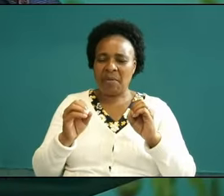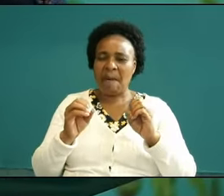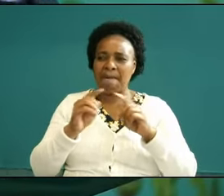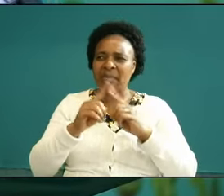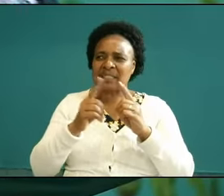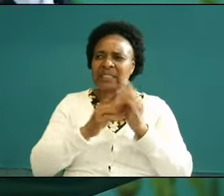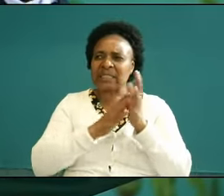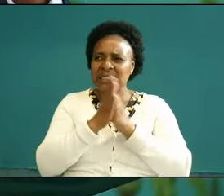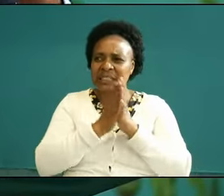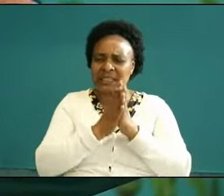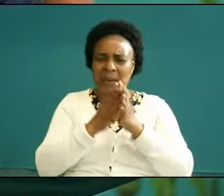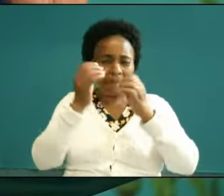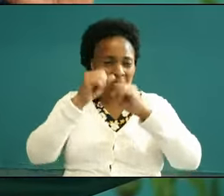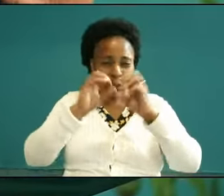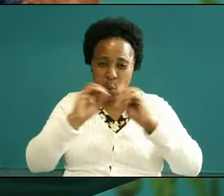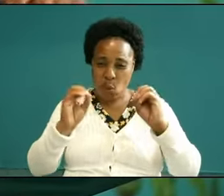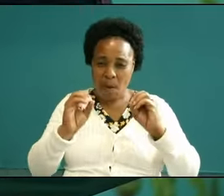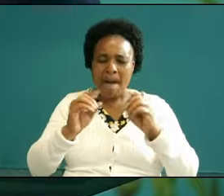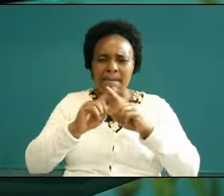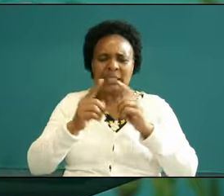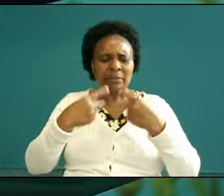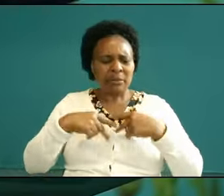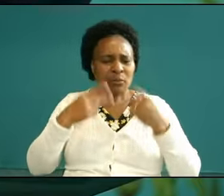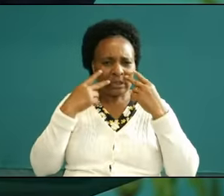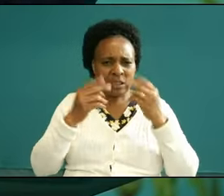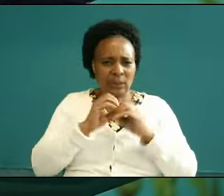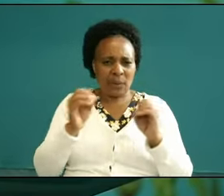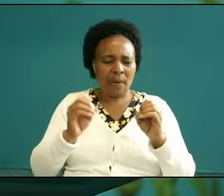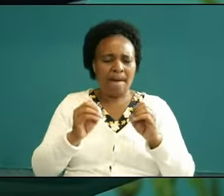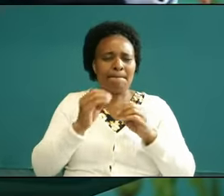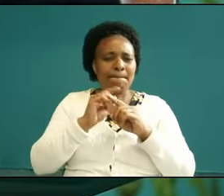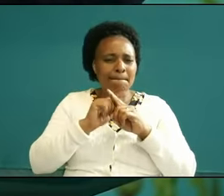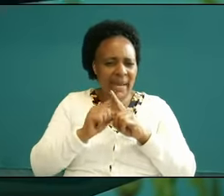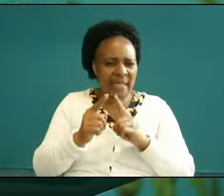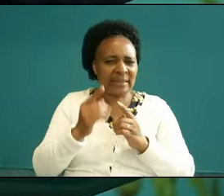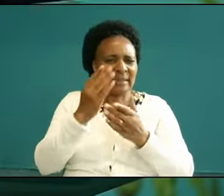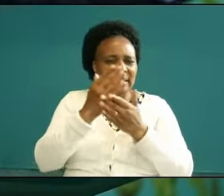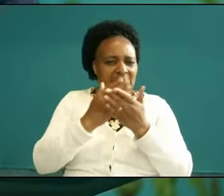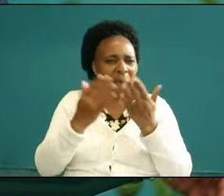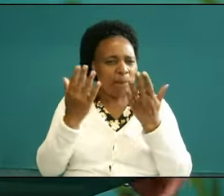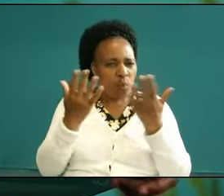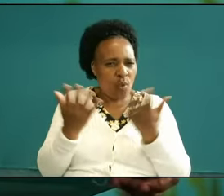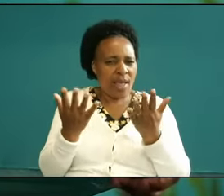not the people you see no no no no no there is somebody behind those people that you can